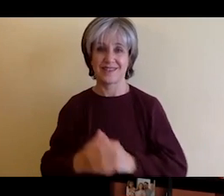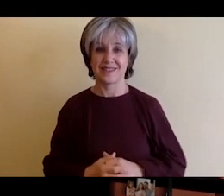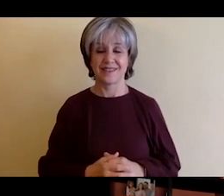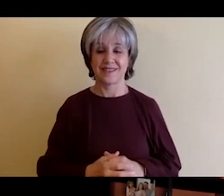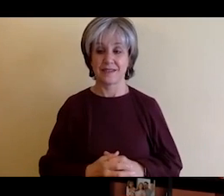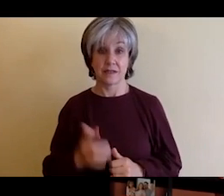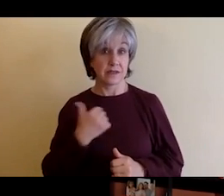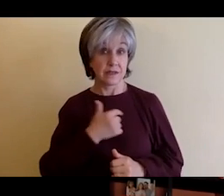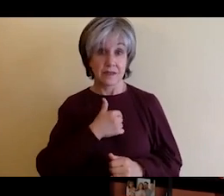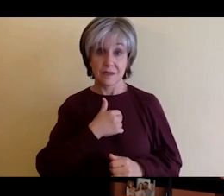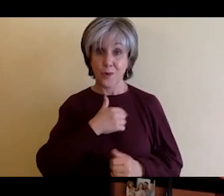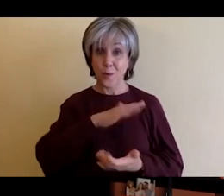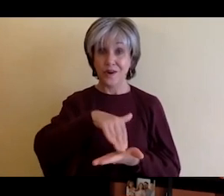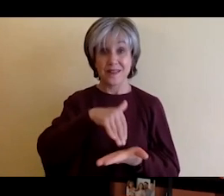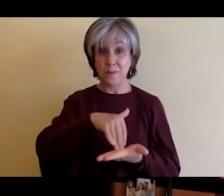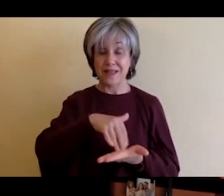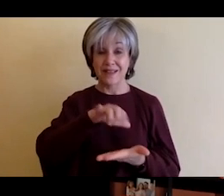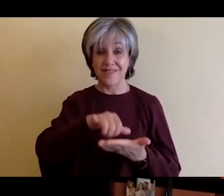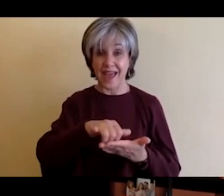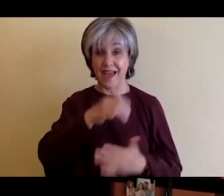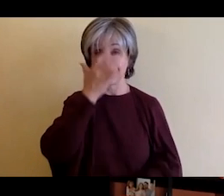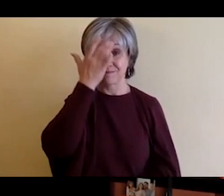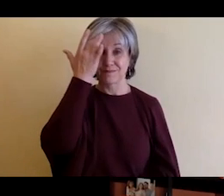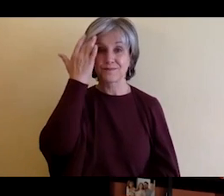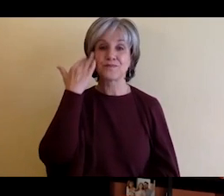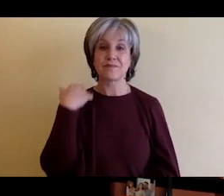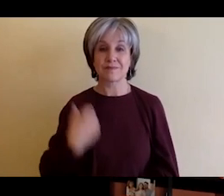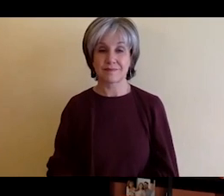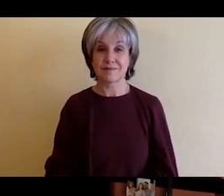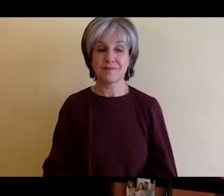and you get to uh what's the word I'm